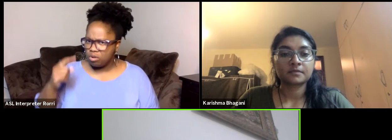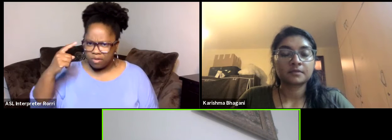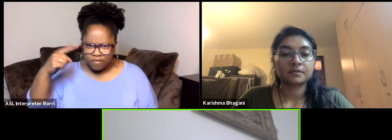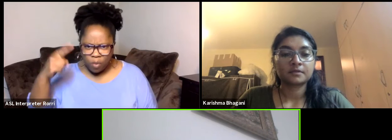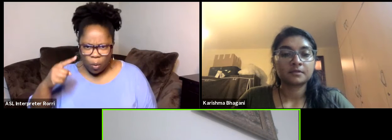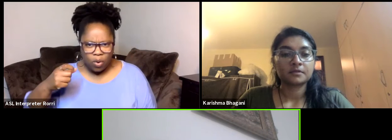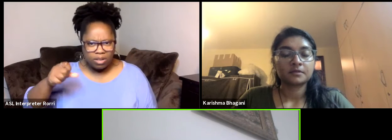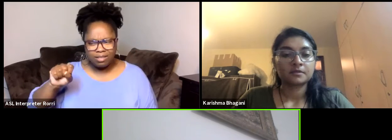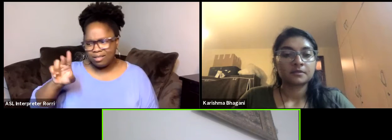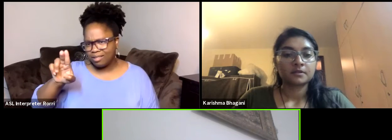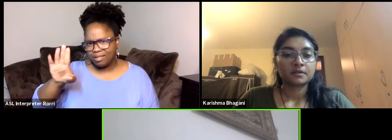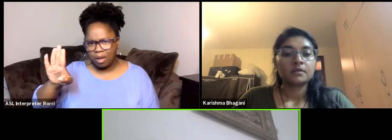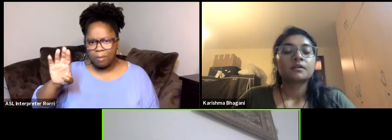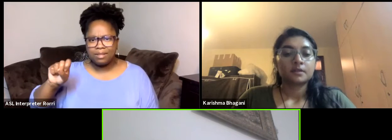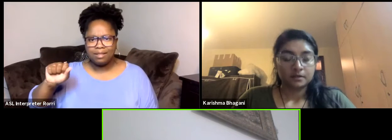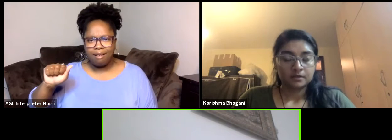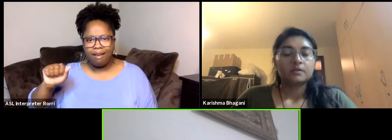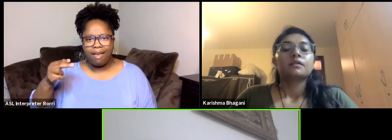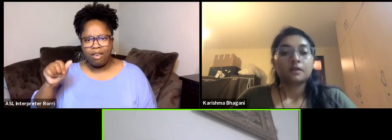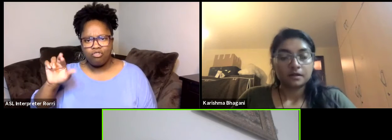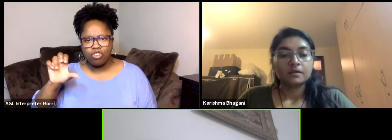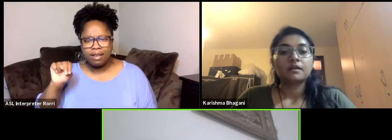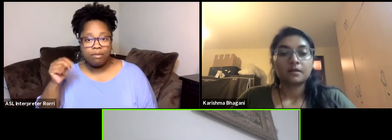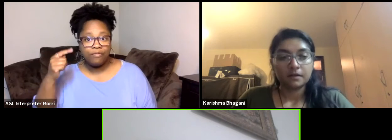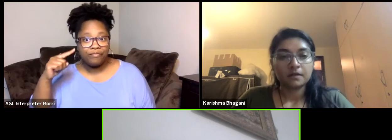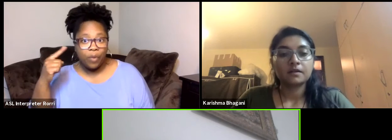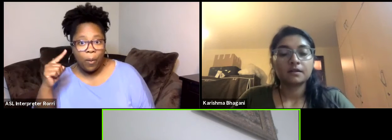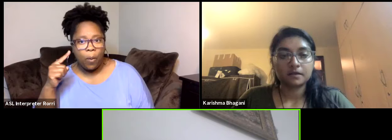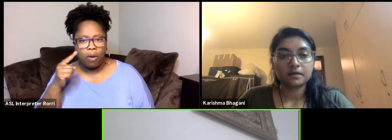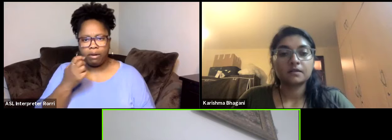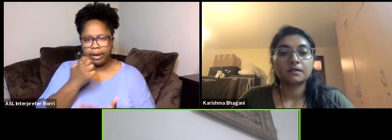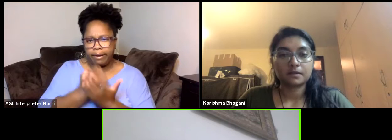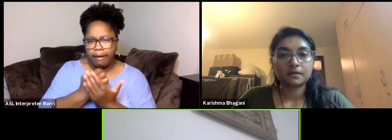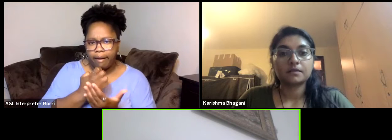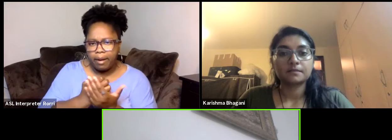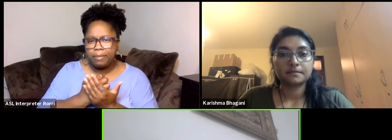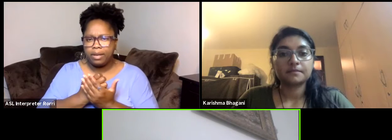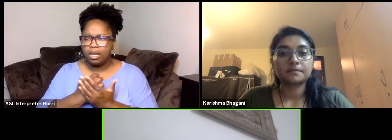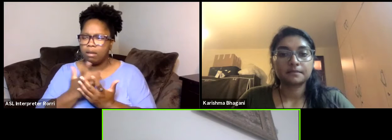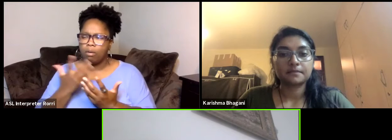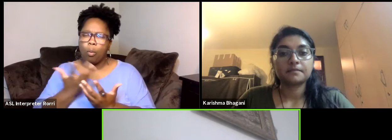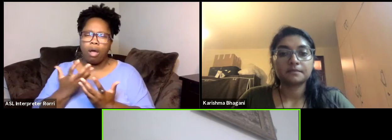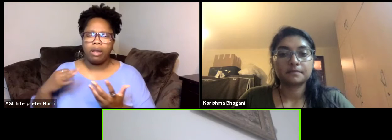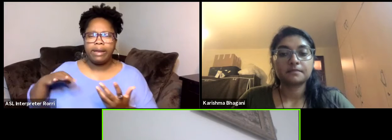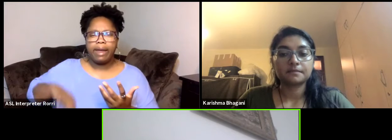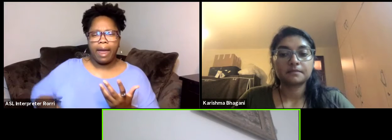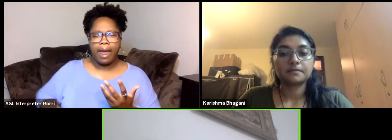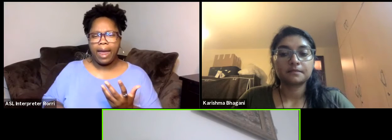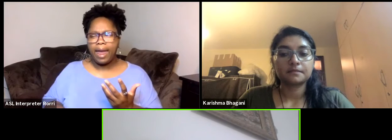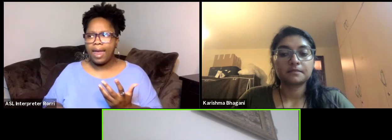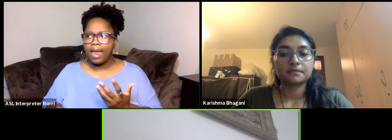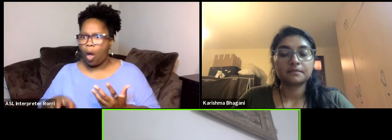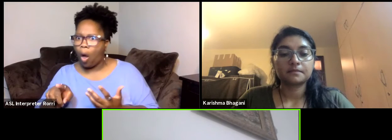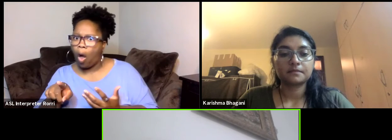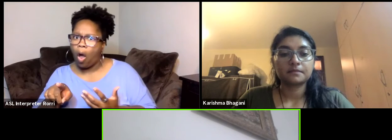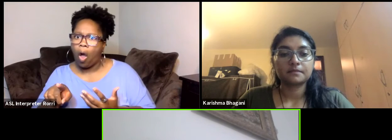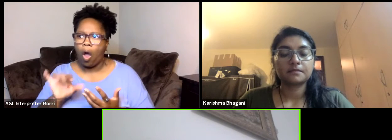economic and what is the economic gain? Like it's a market taking that chair of it